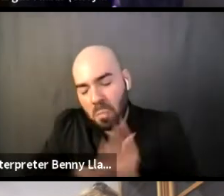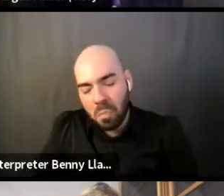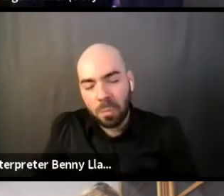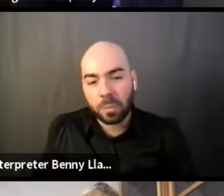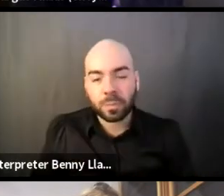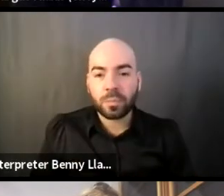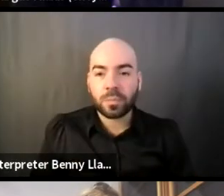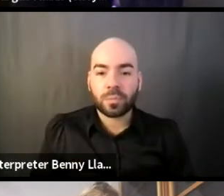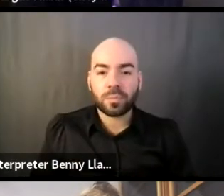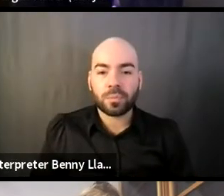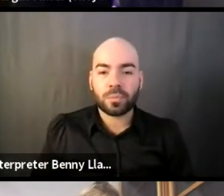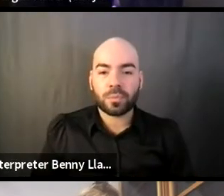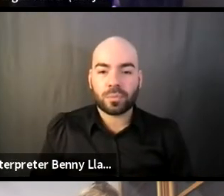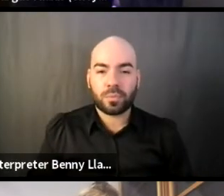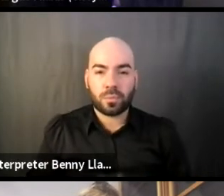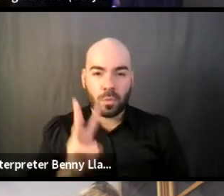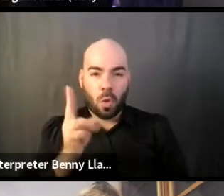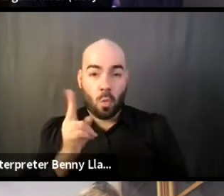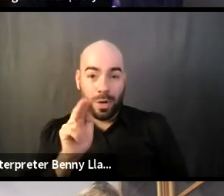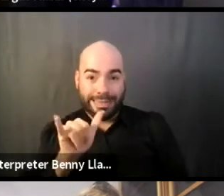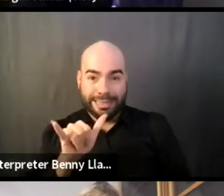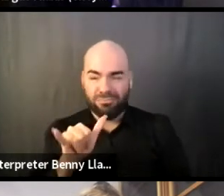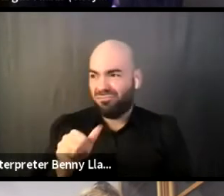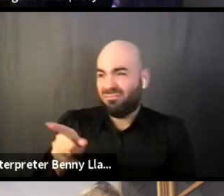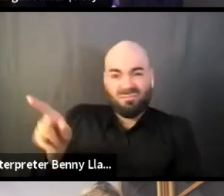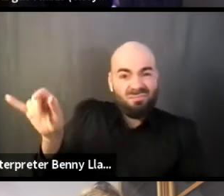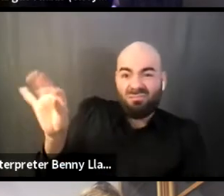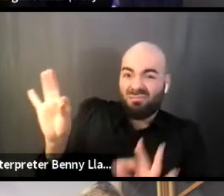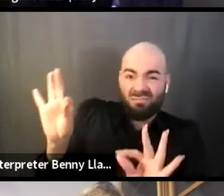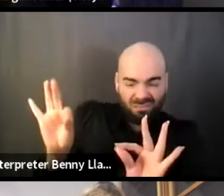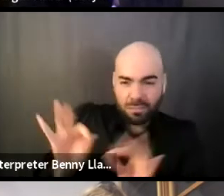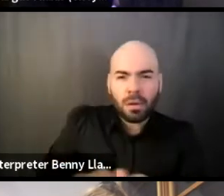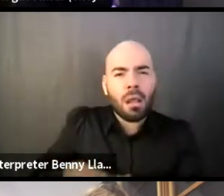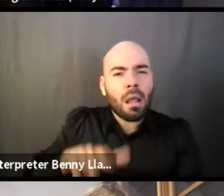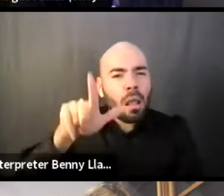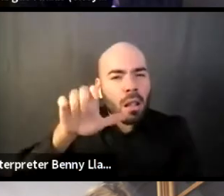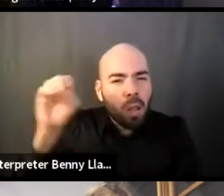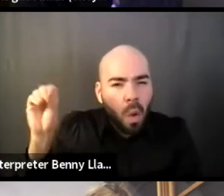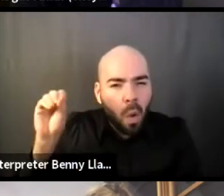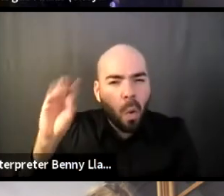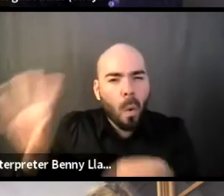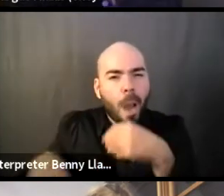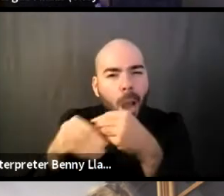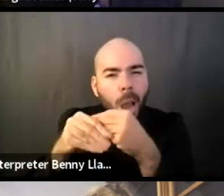Absolutely. Absolutely. Leo, did you have something that you wanted to add?